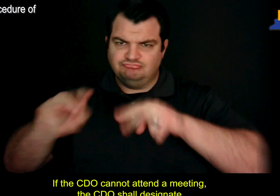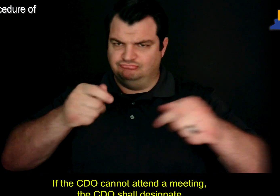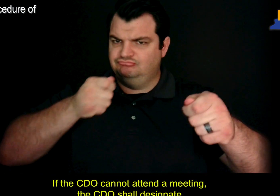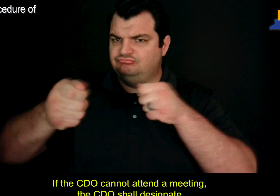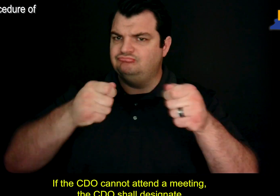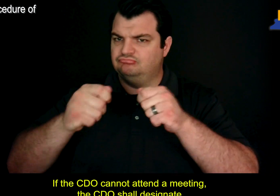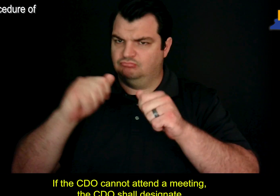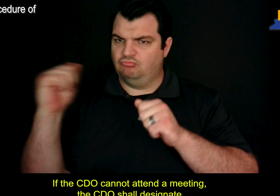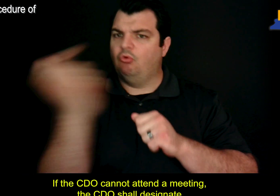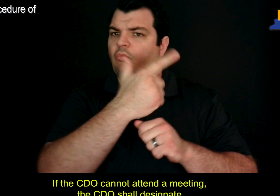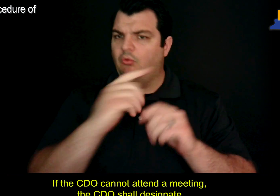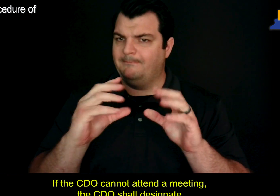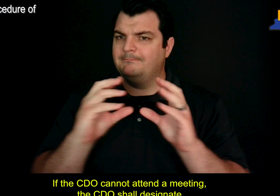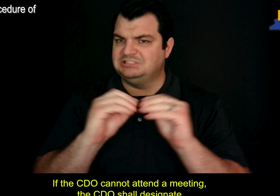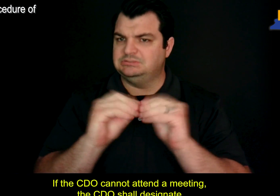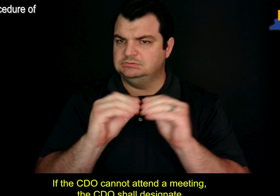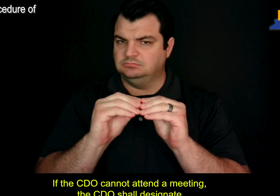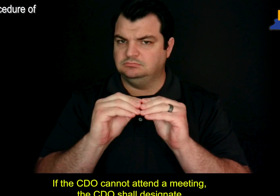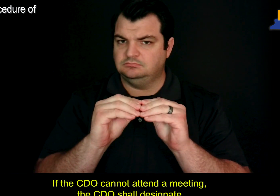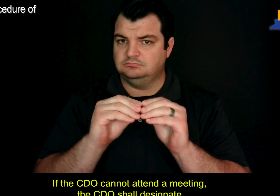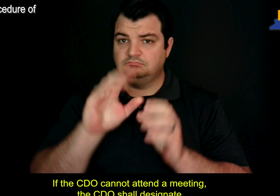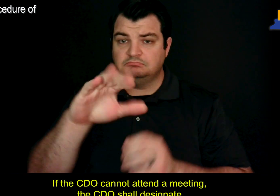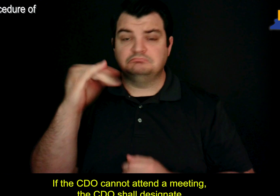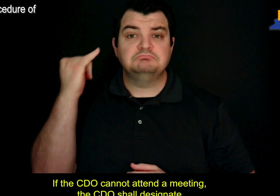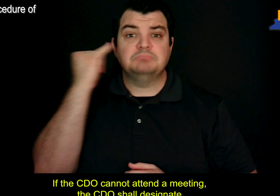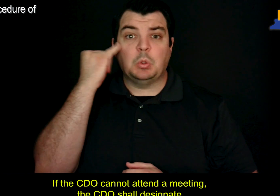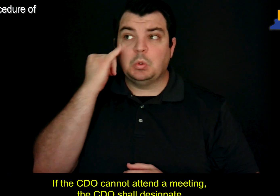If the CDO cannot attend a meeting, the CDO shall designate